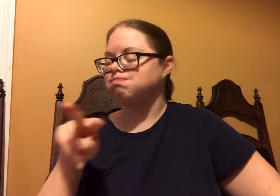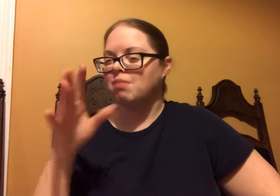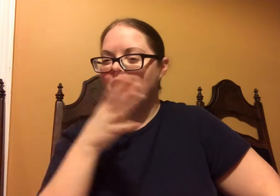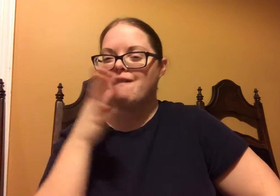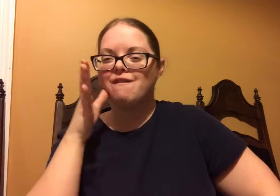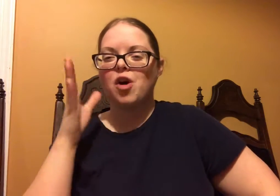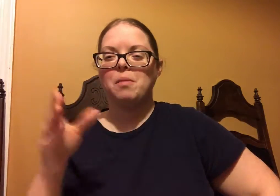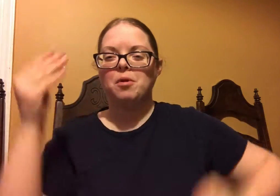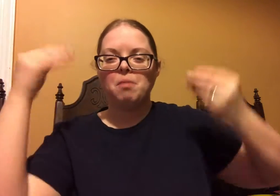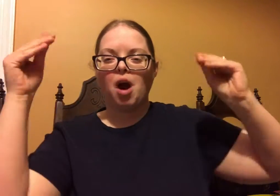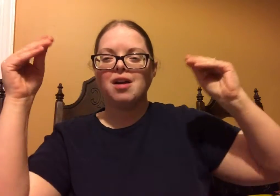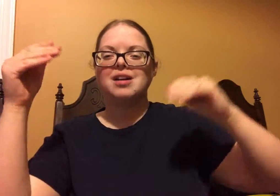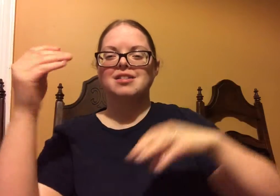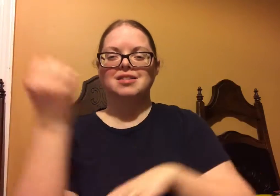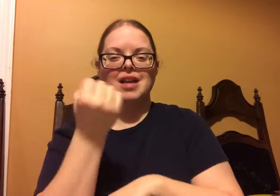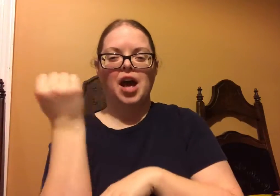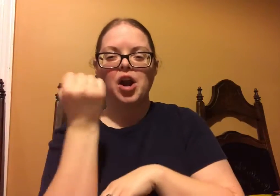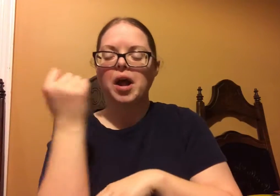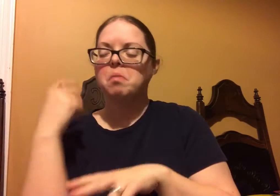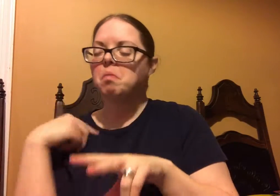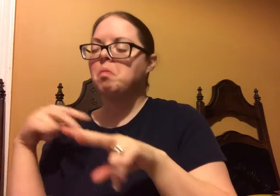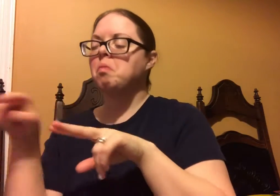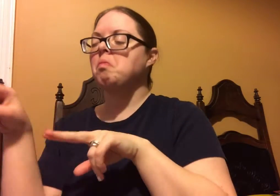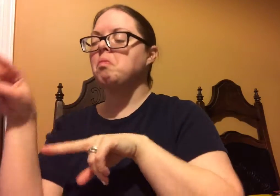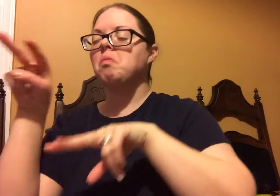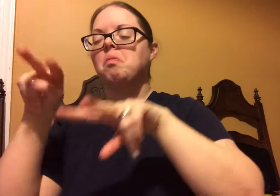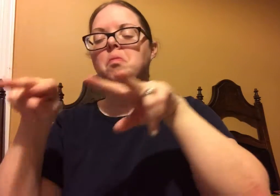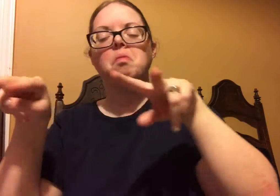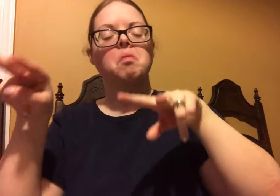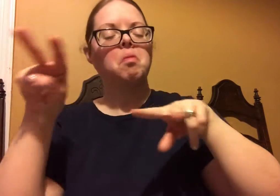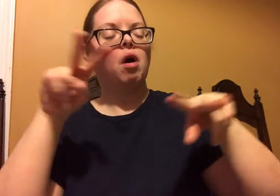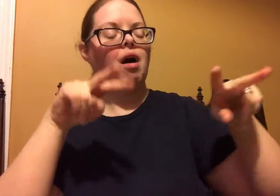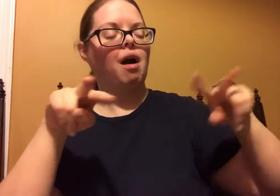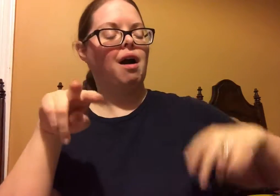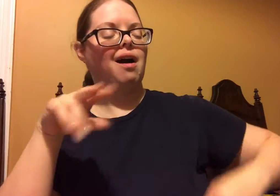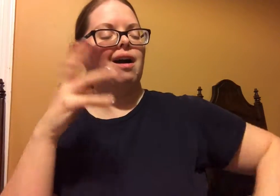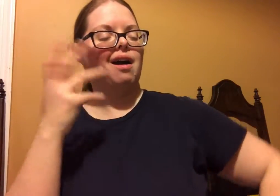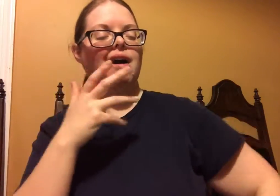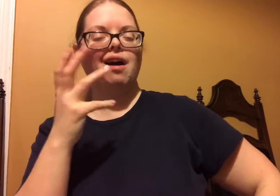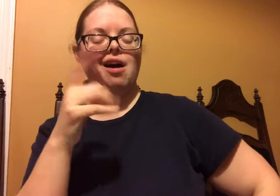I go and I look around at the farmer's market, the Saturday ones,